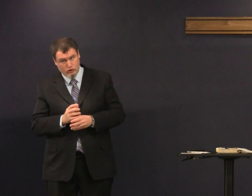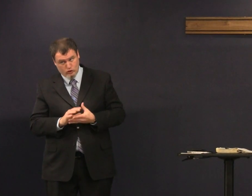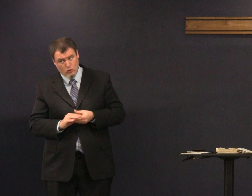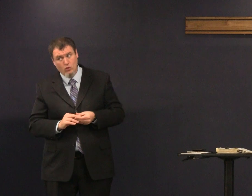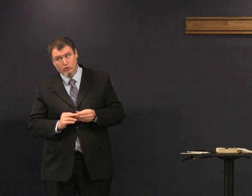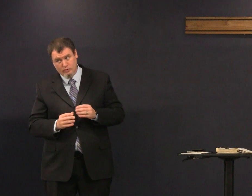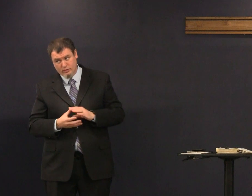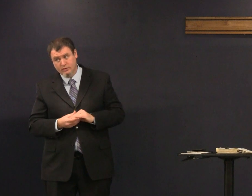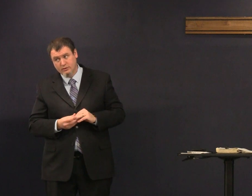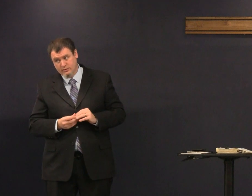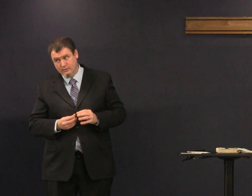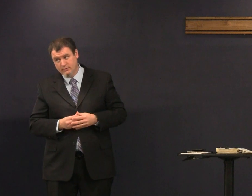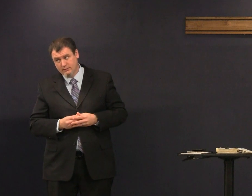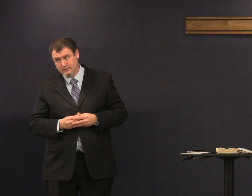it's hot it's a hard story